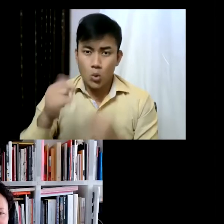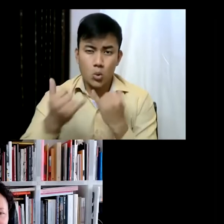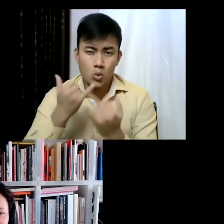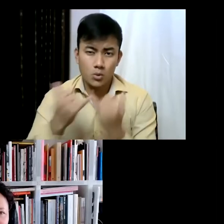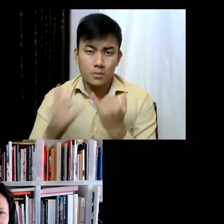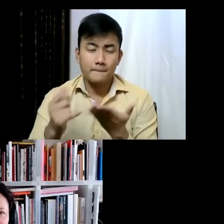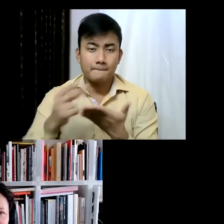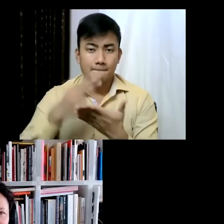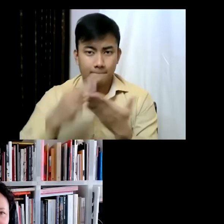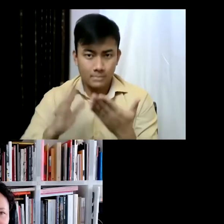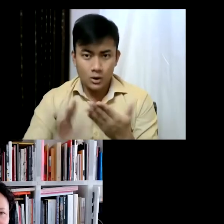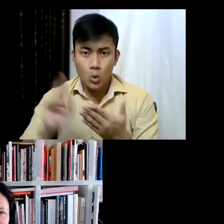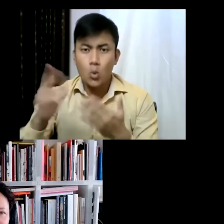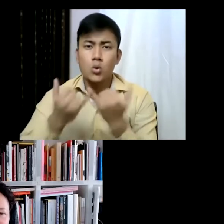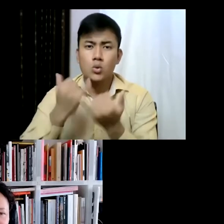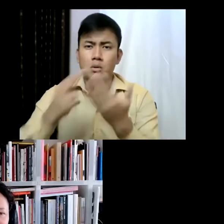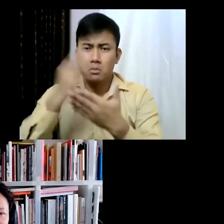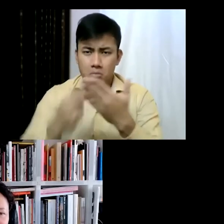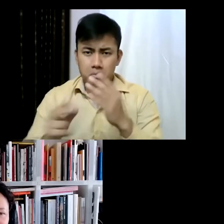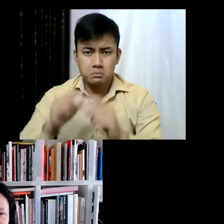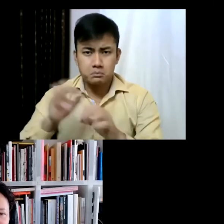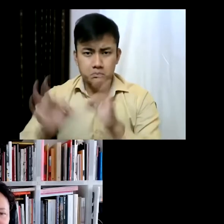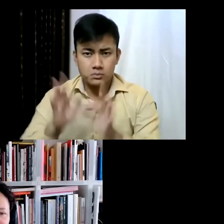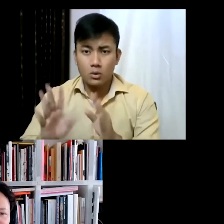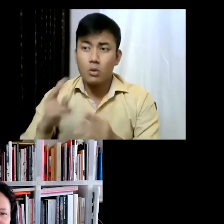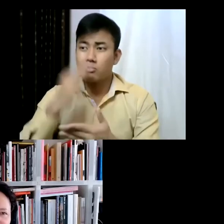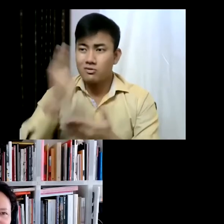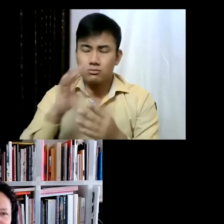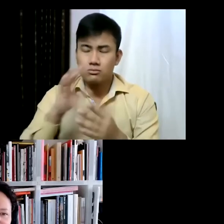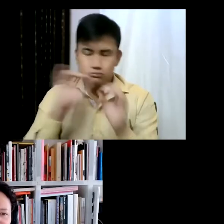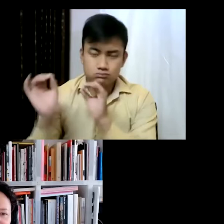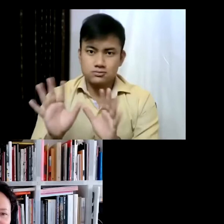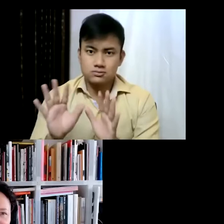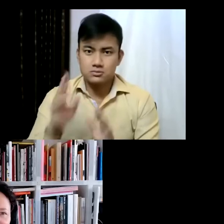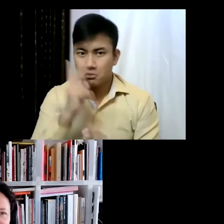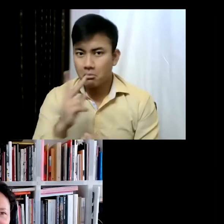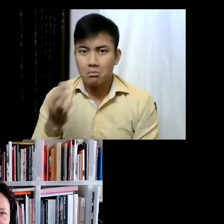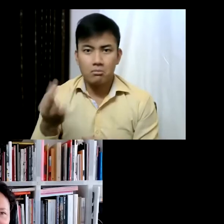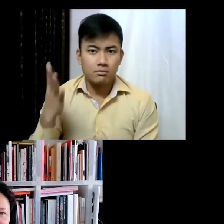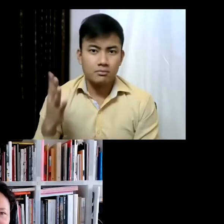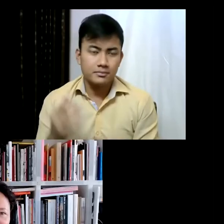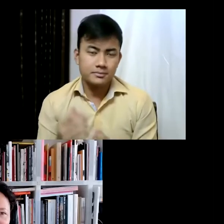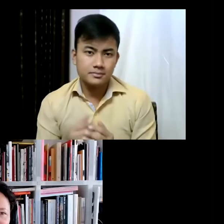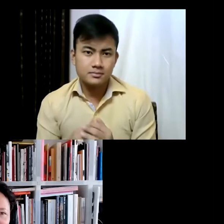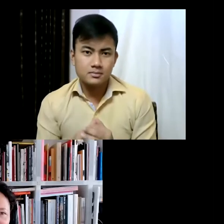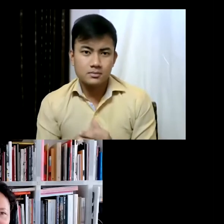describe, and I quote, "a magical world where life is constantly re-envisioned through the prism